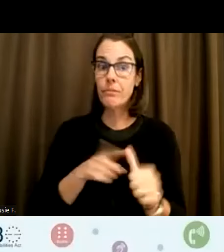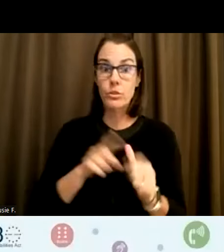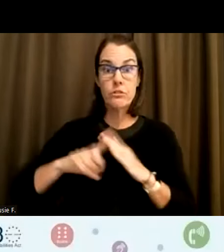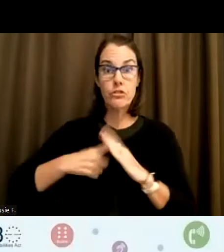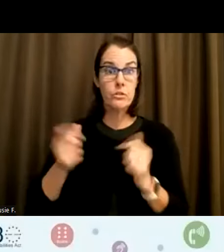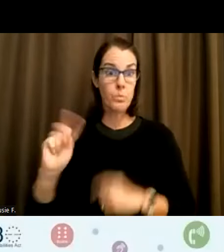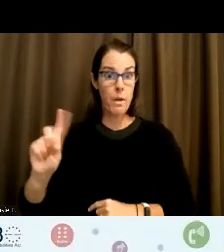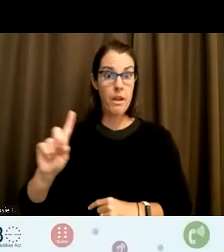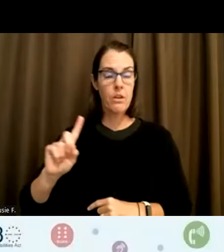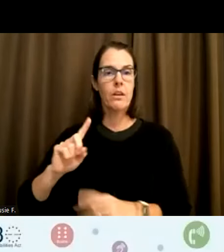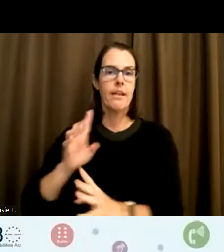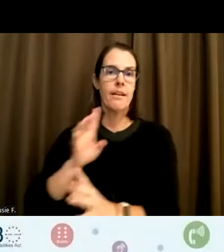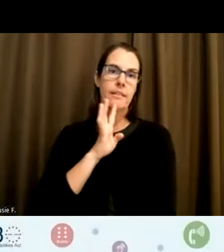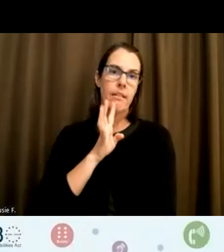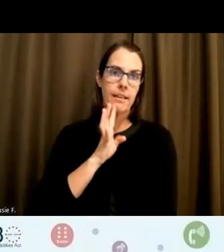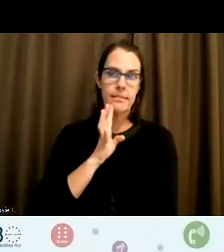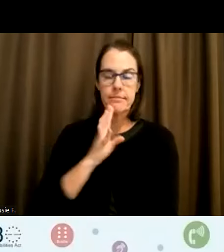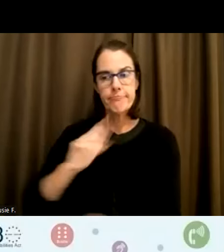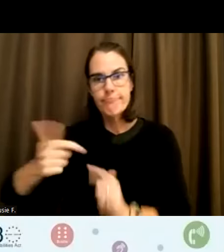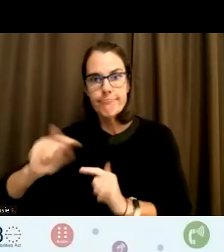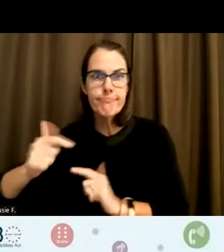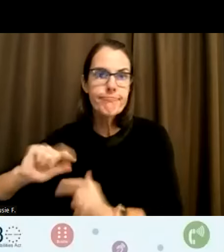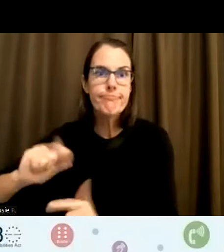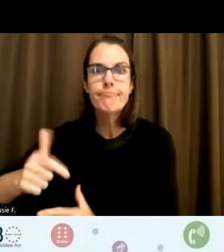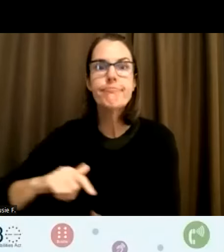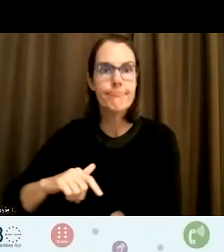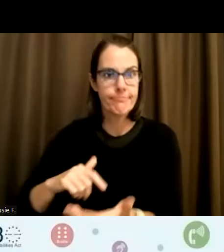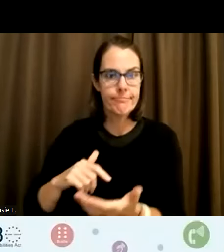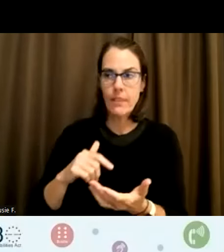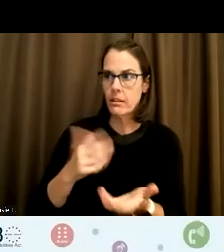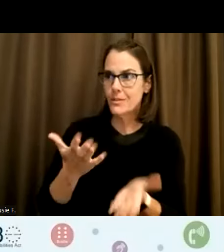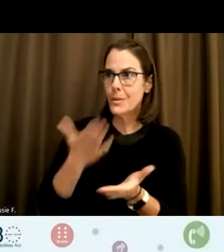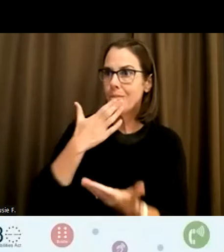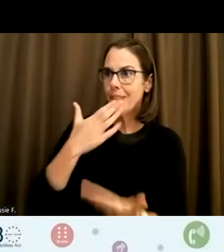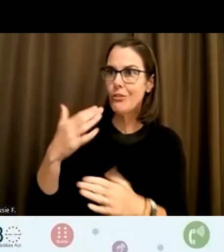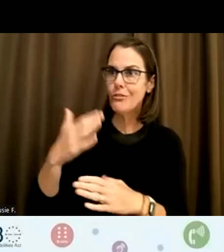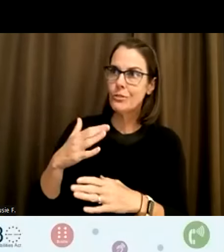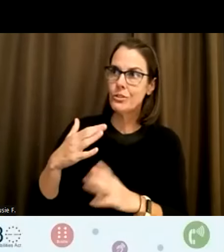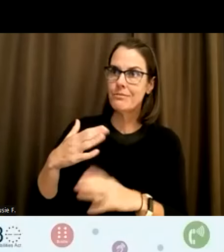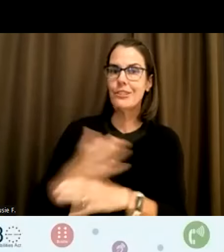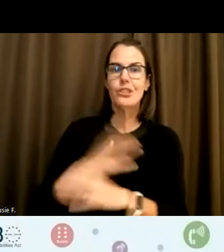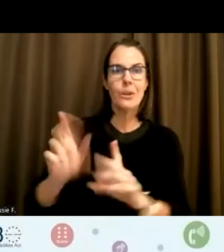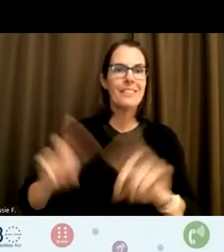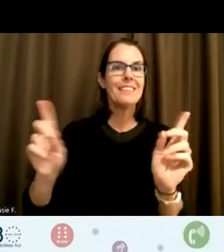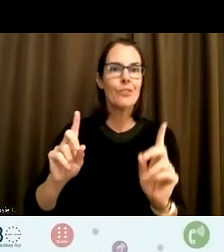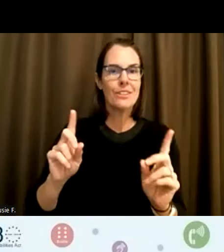And so thank you for sharing the difference in us being able to see, you know, being able to hear what that looks like. I want to acknowledge,